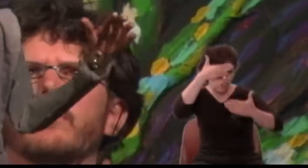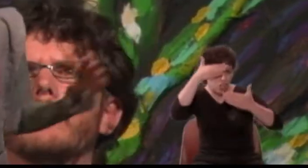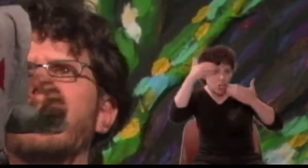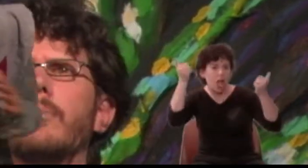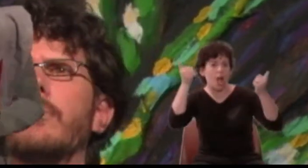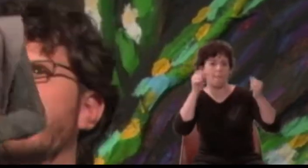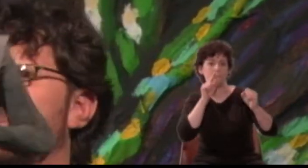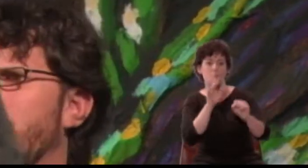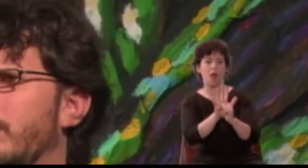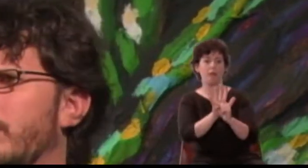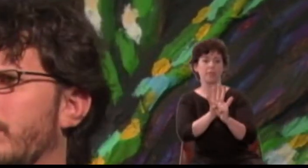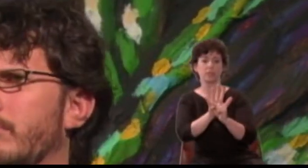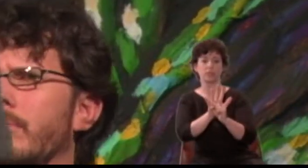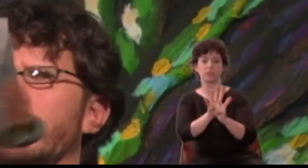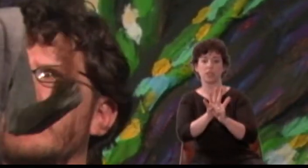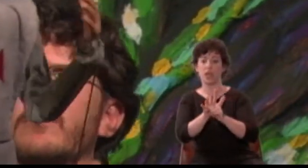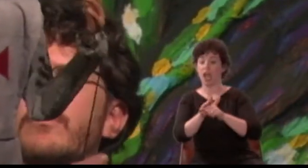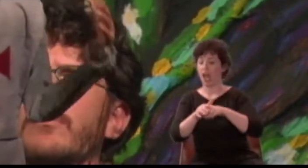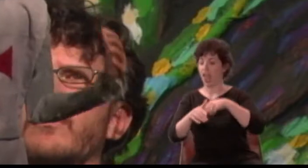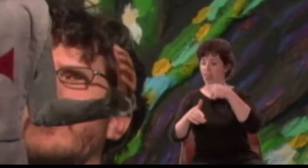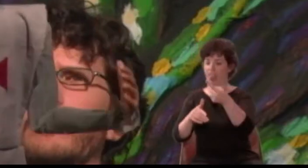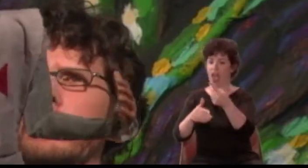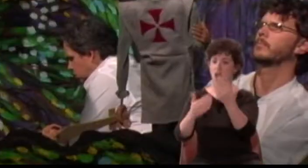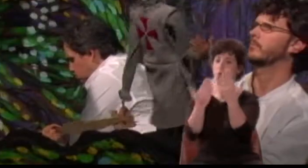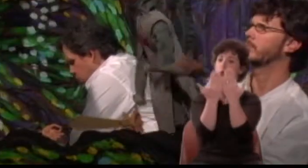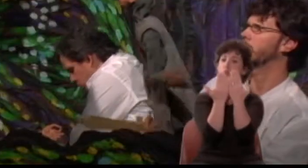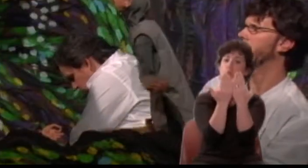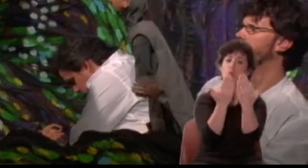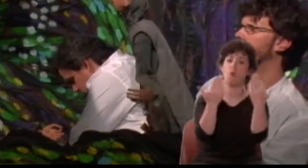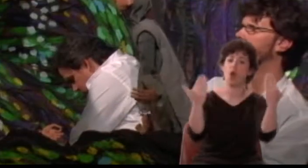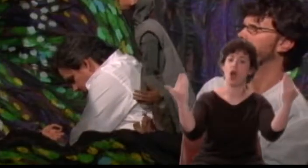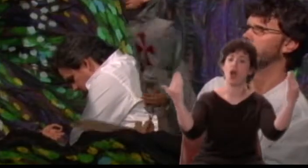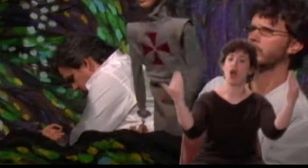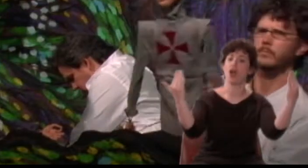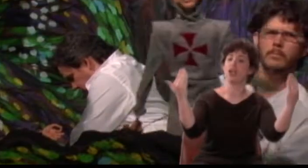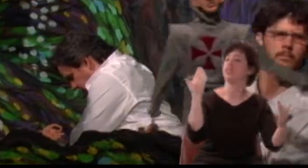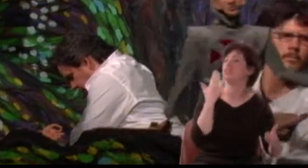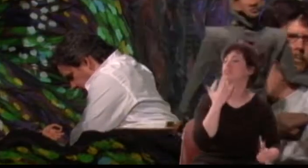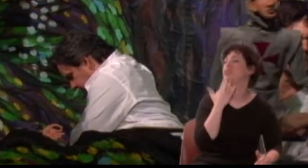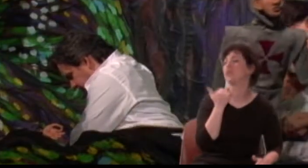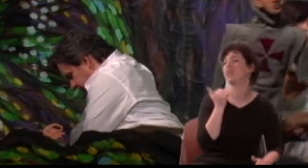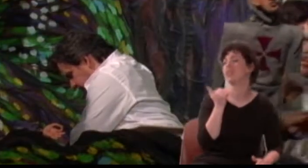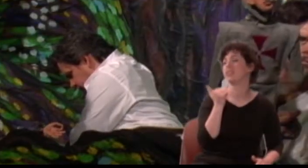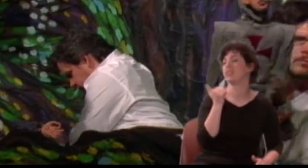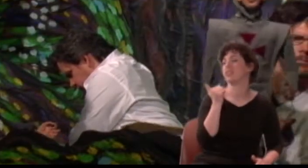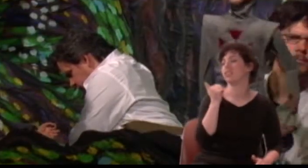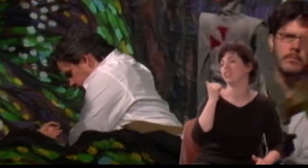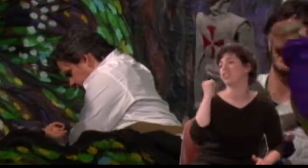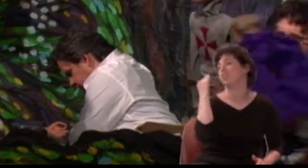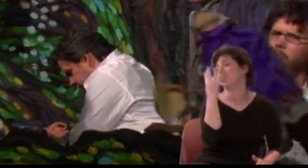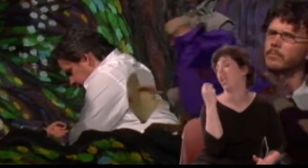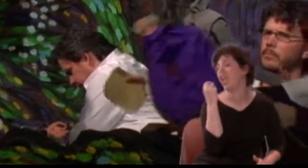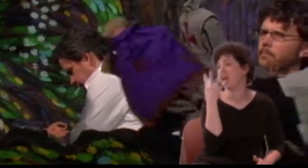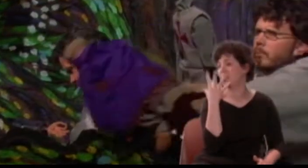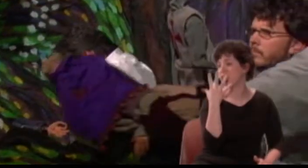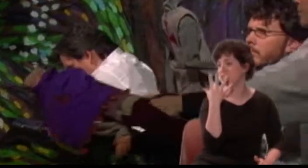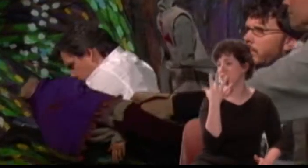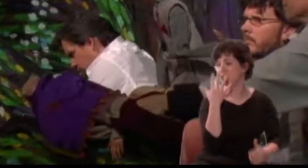And thou, O wall, O sweet, O lovely wall... [Clears throat]